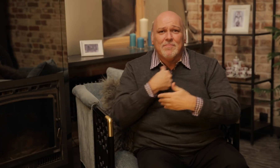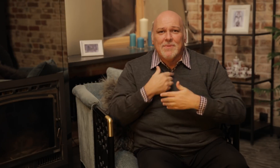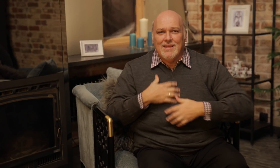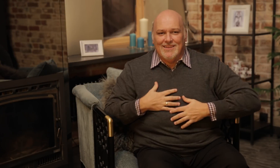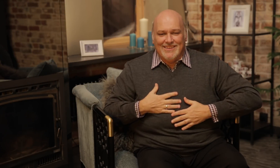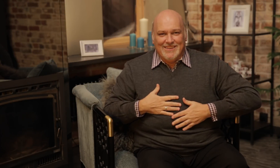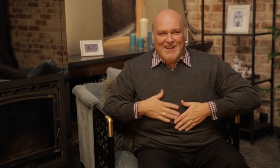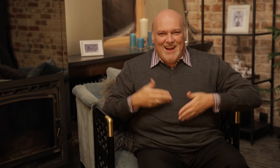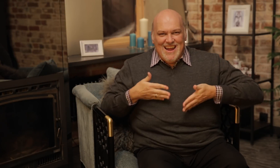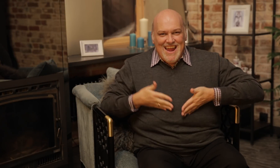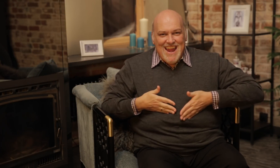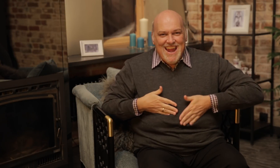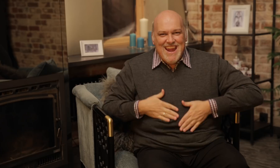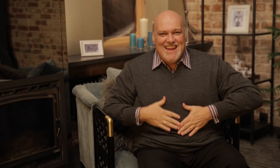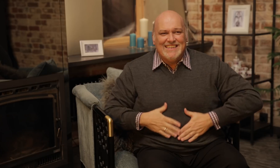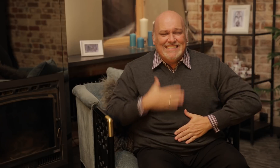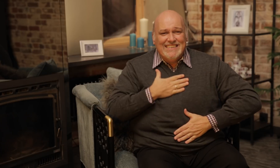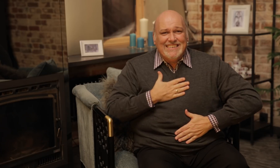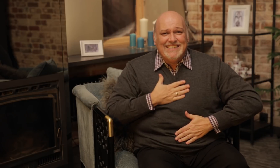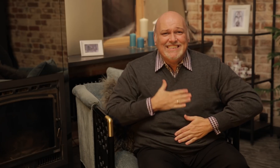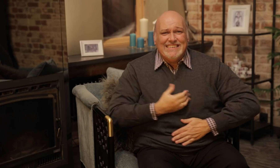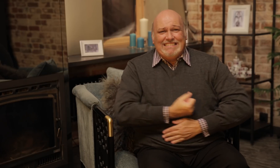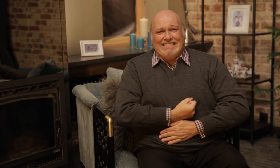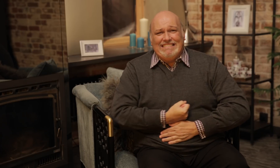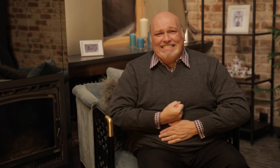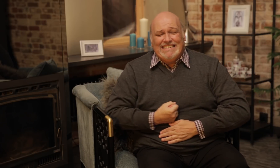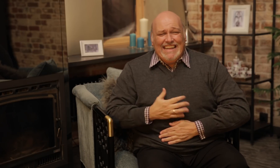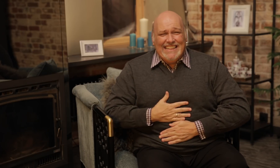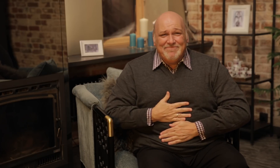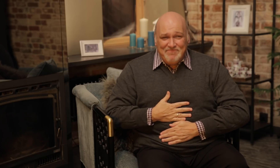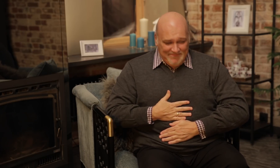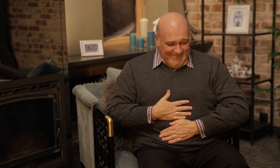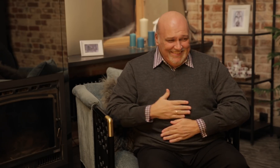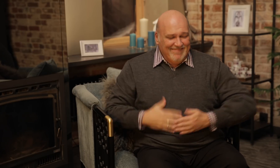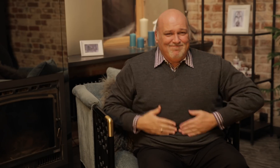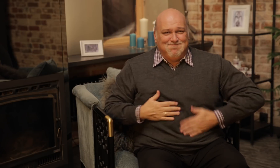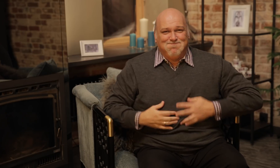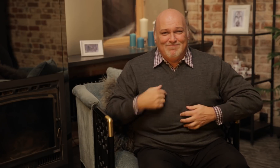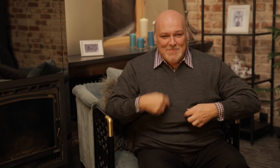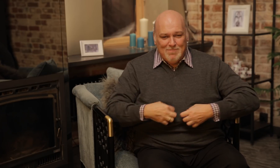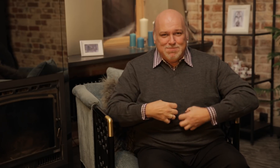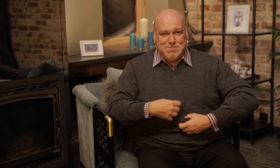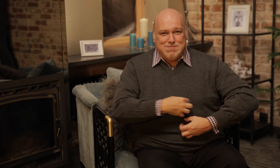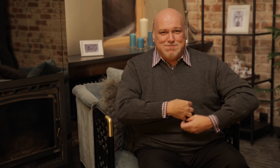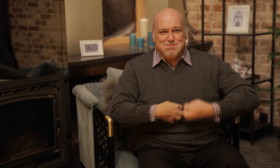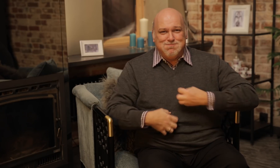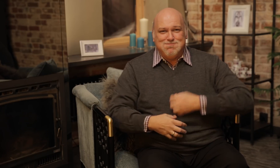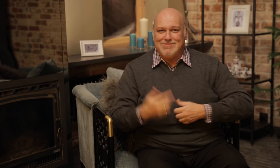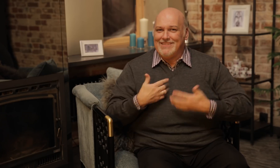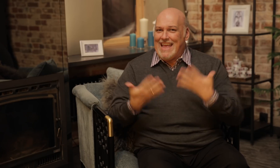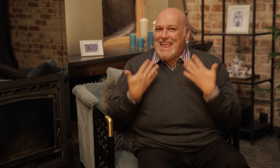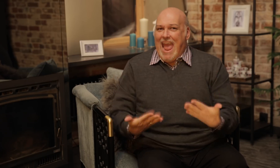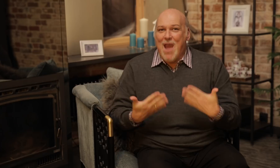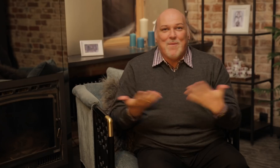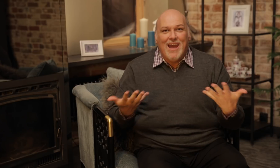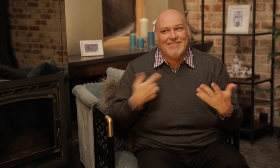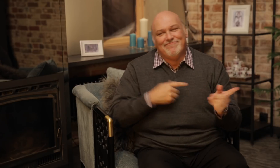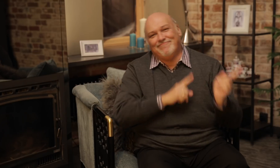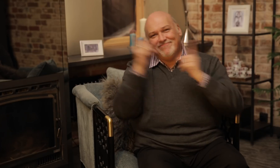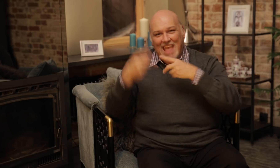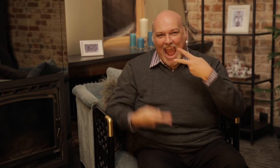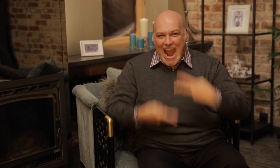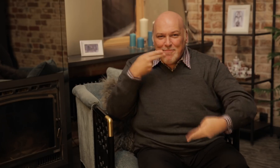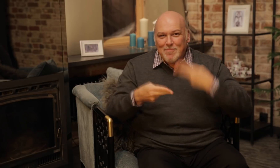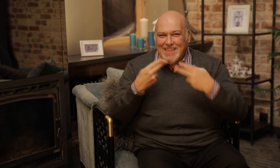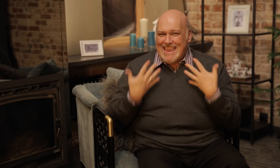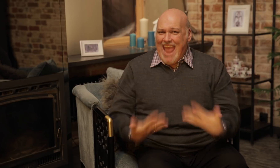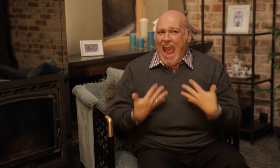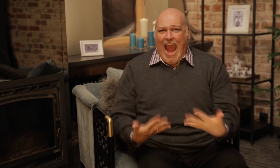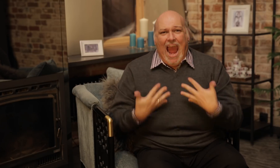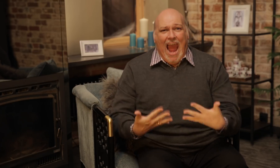Now I'm starving, and I must head off to eat!